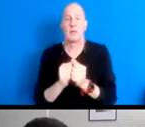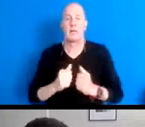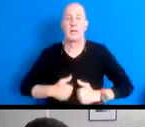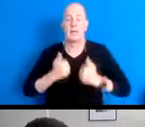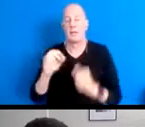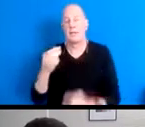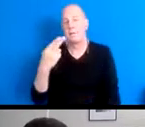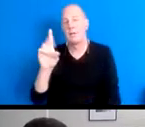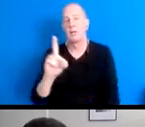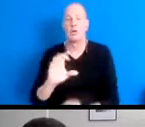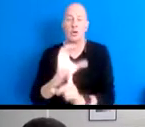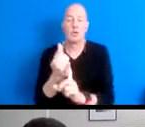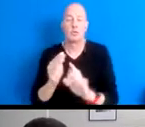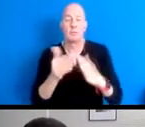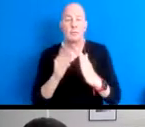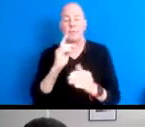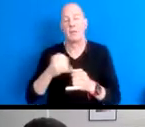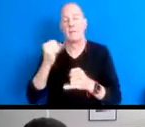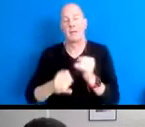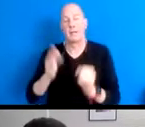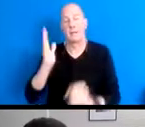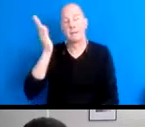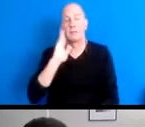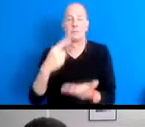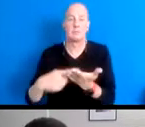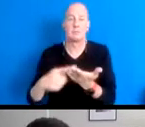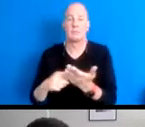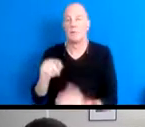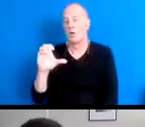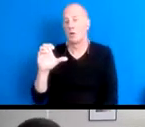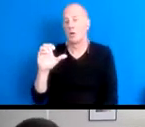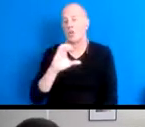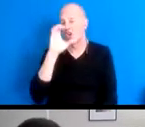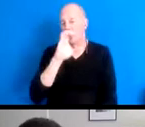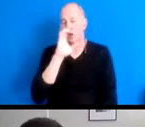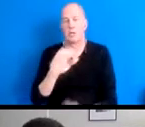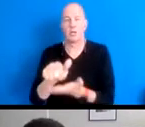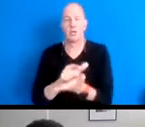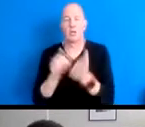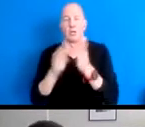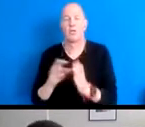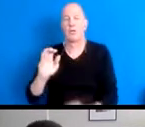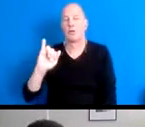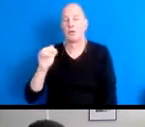15:34:36 And for a final presentation cartoonist attorney Janell RC will share what we've observed